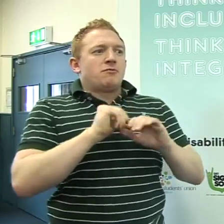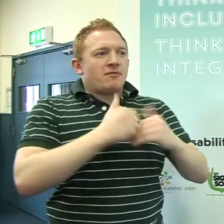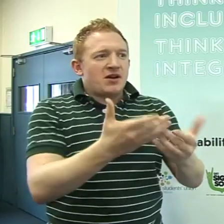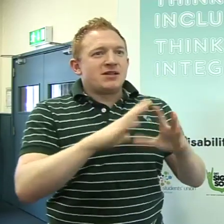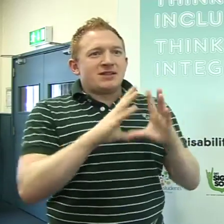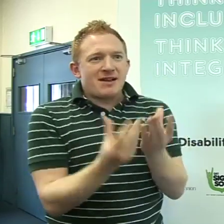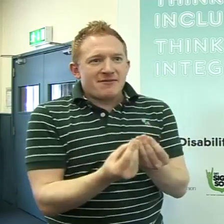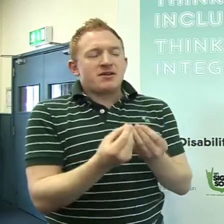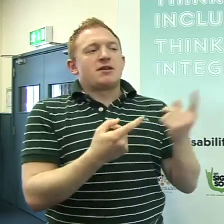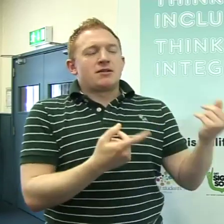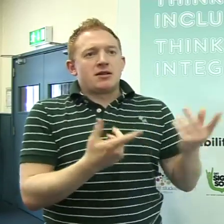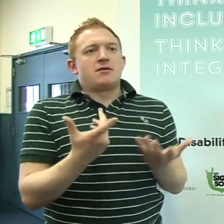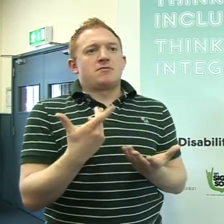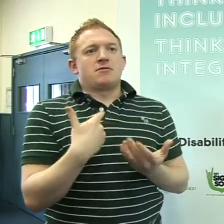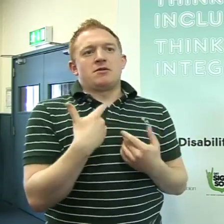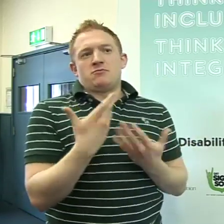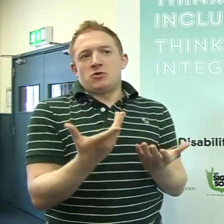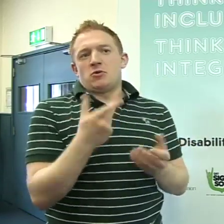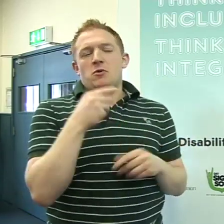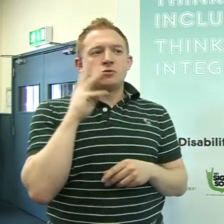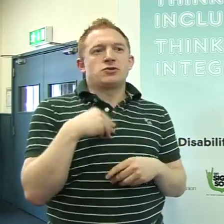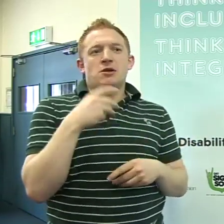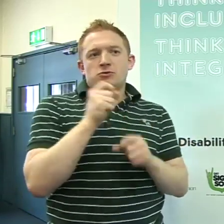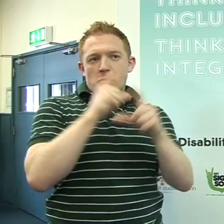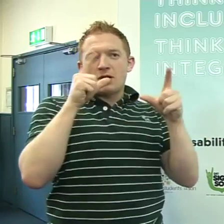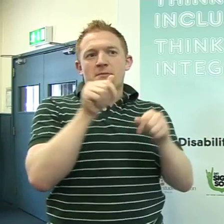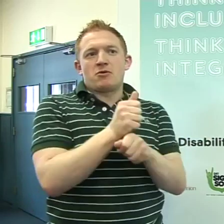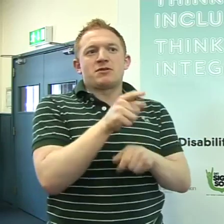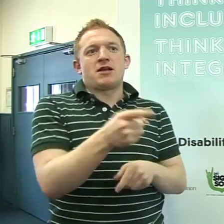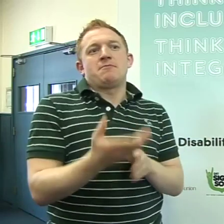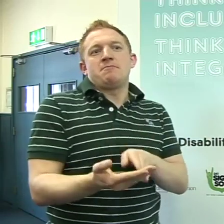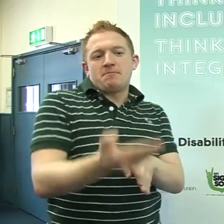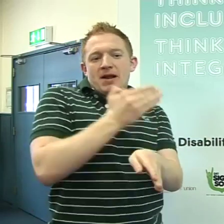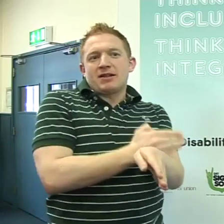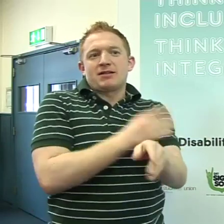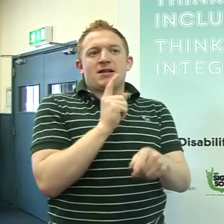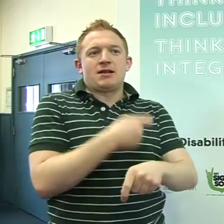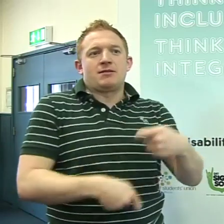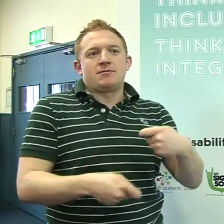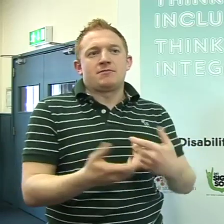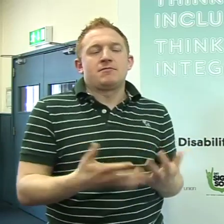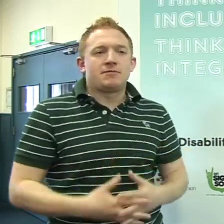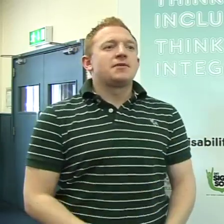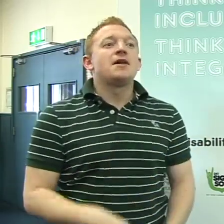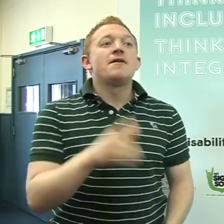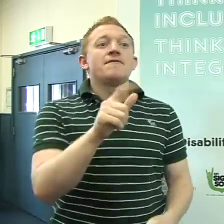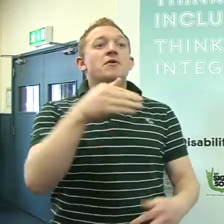and I asked for help, such as interpreting and they provide everything and I really wish I had done that at the very start.